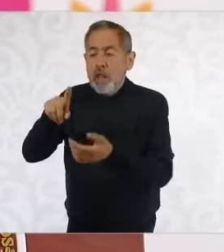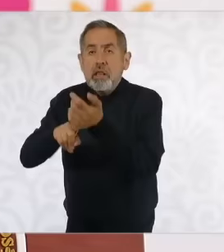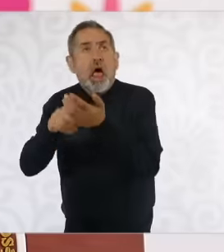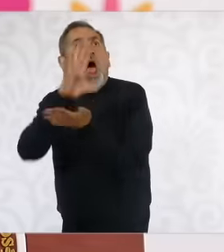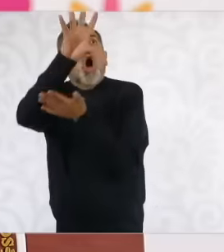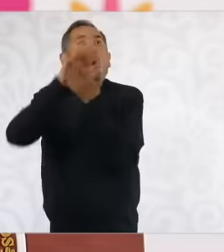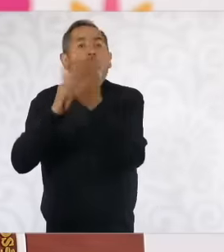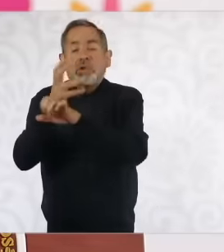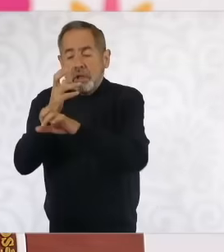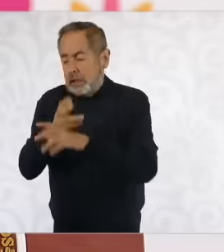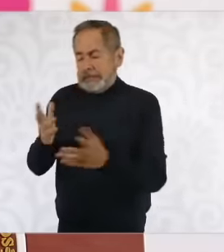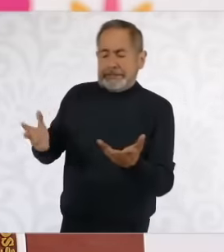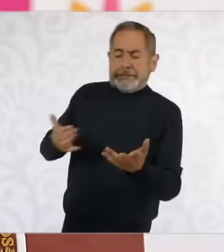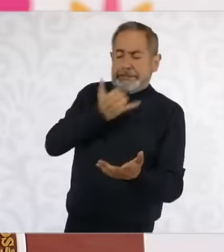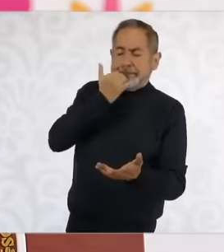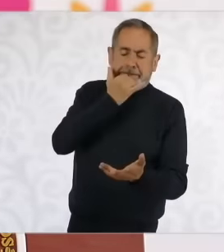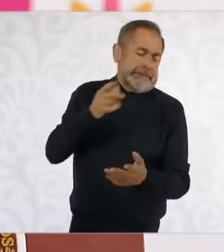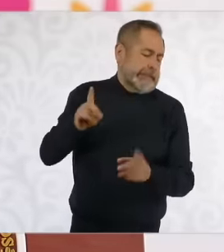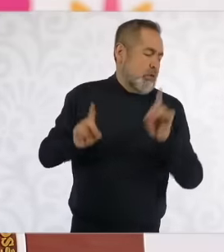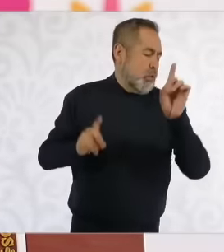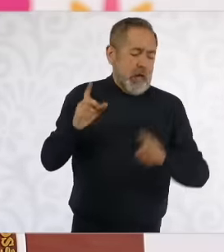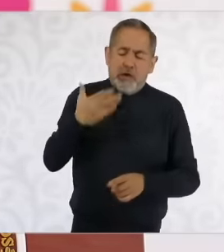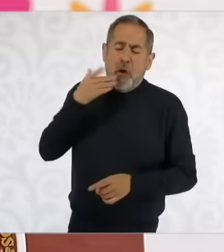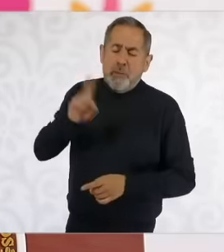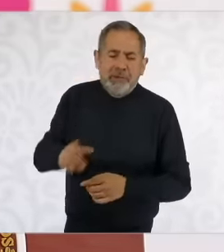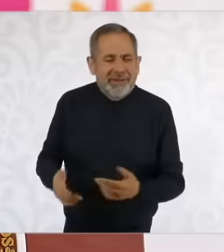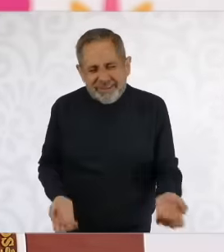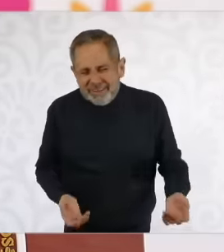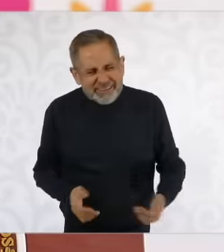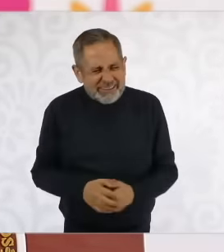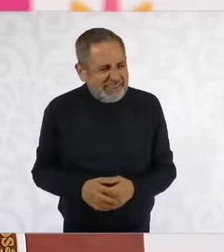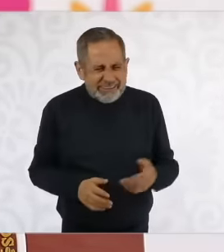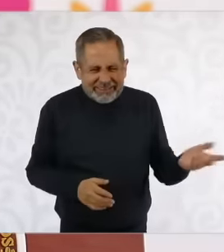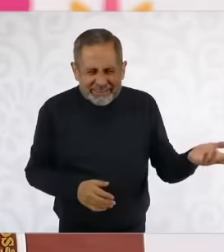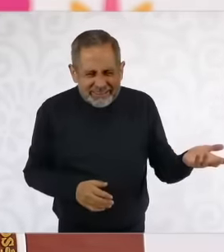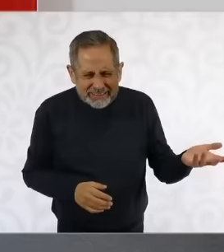questionable American precedent to justify their action But there is a last part where he interprets what